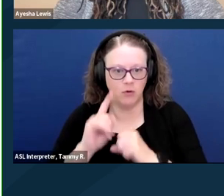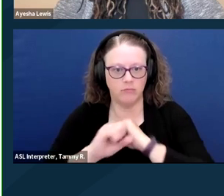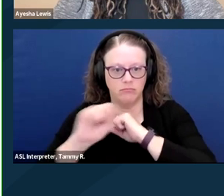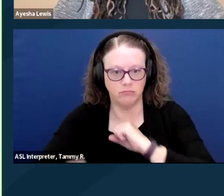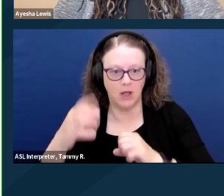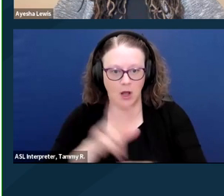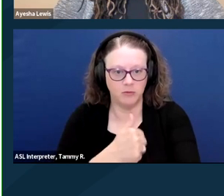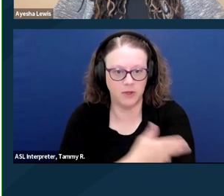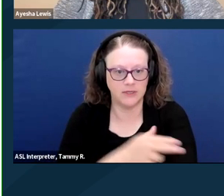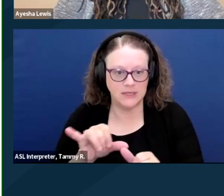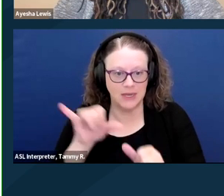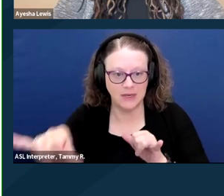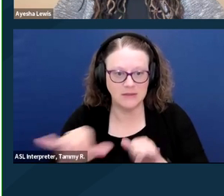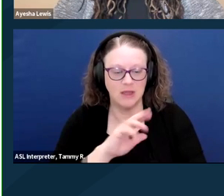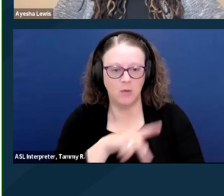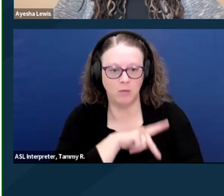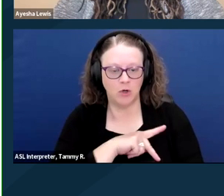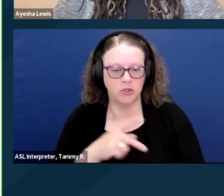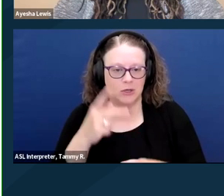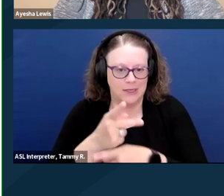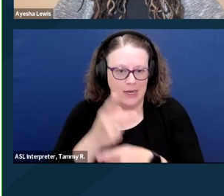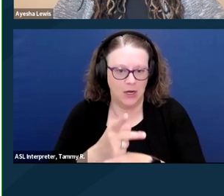supportive housing and employment services.